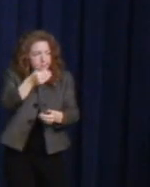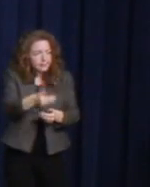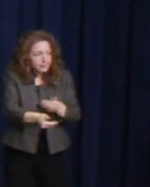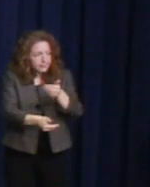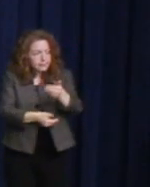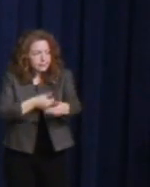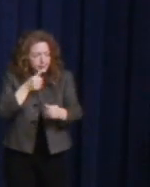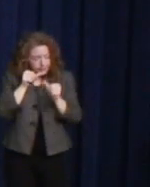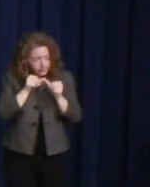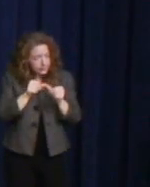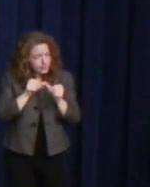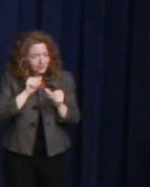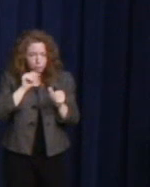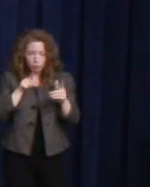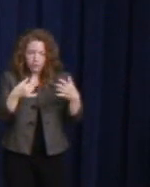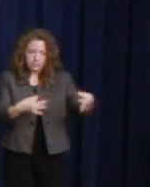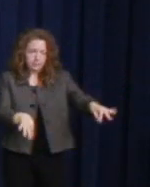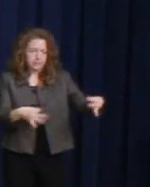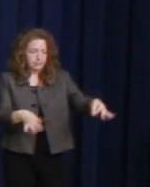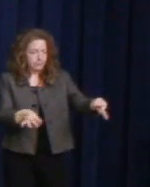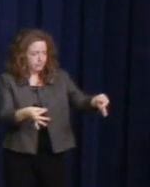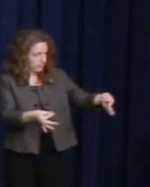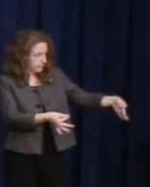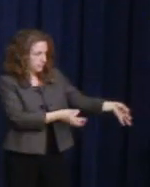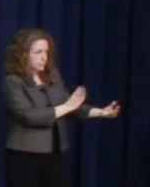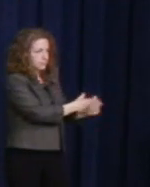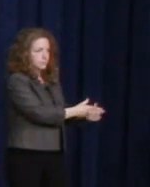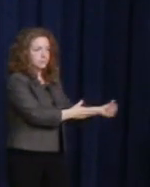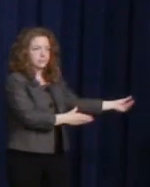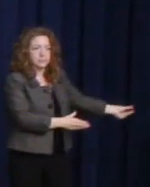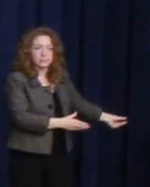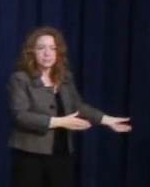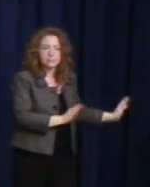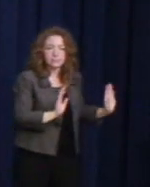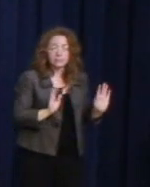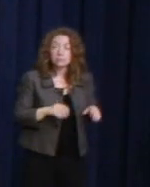On that front, Harvey did as much as anyone.